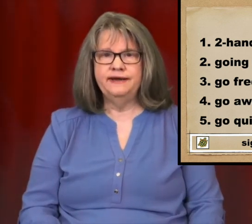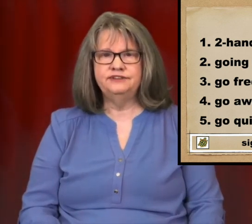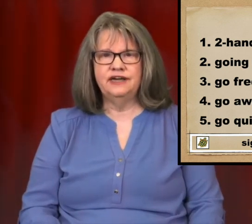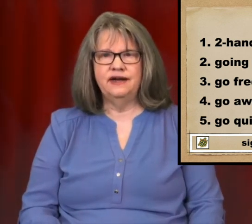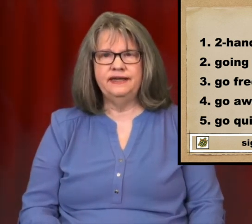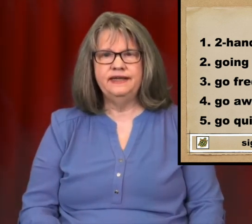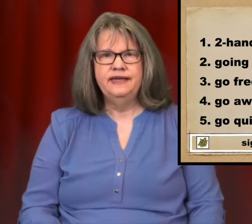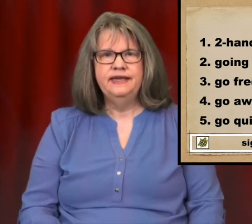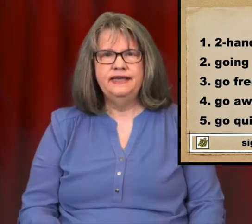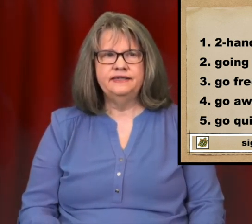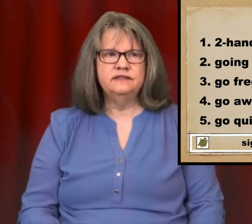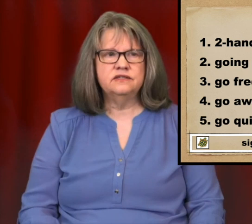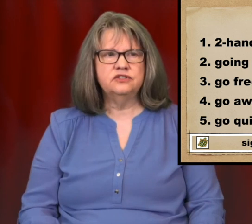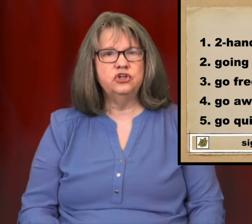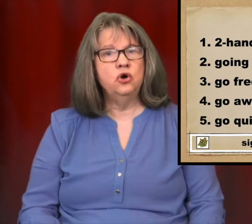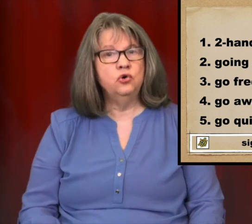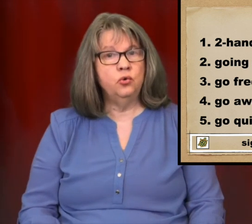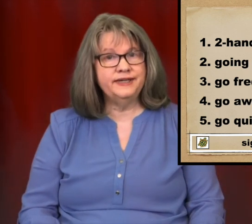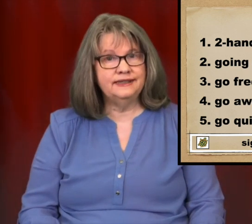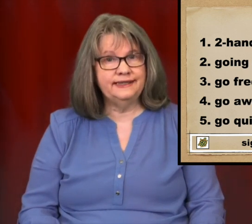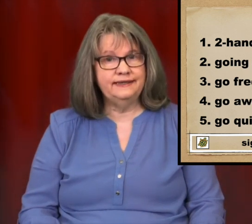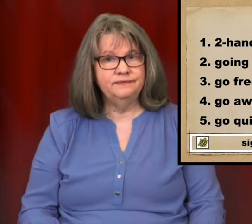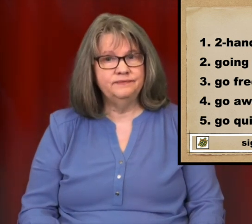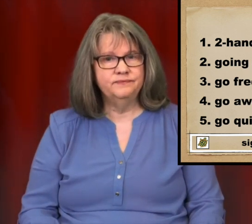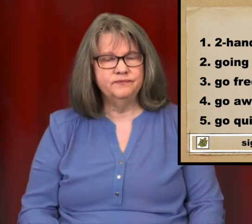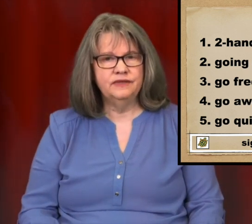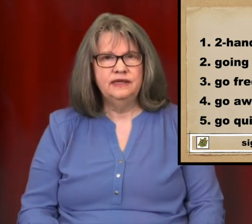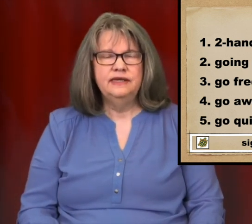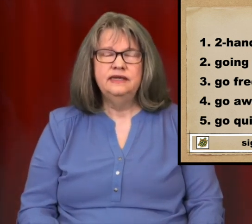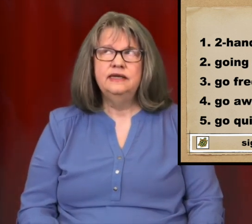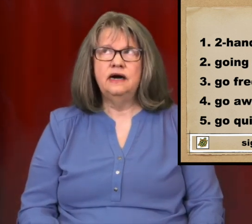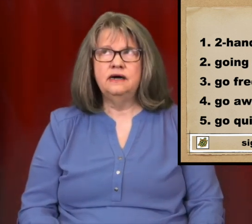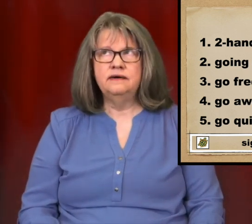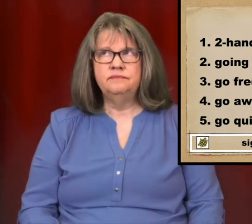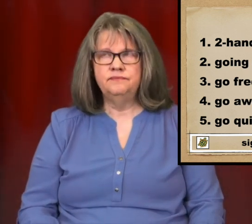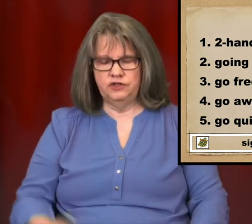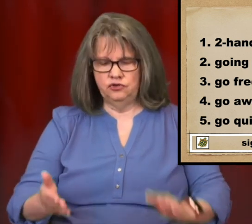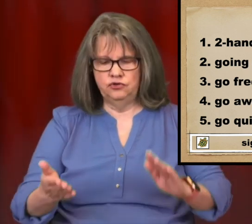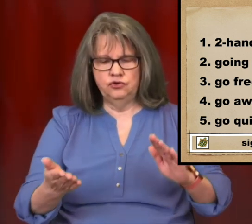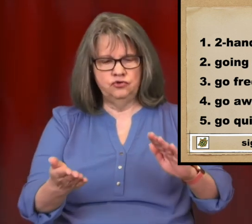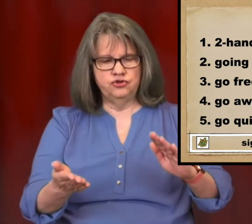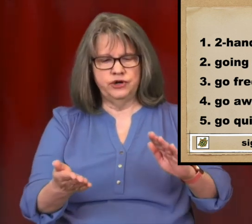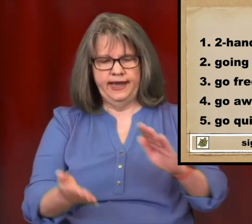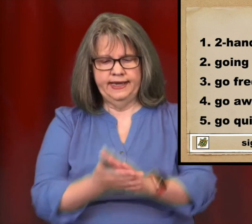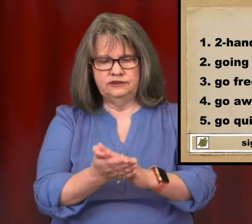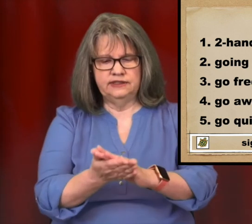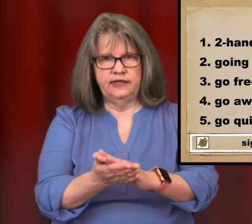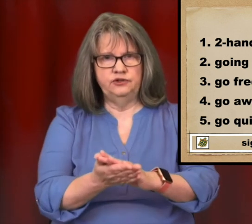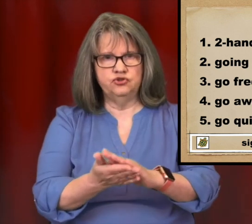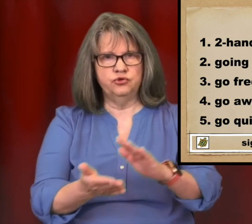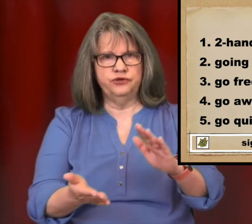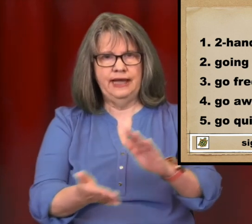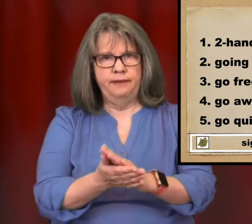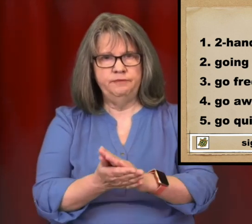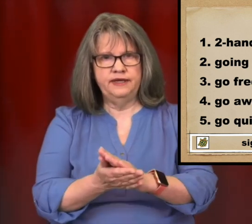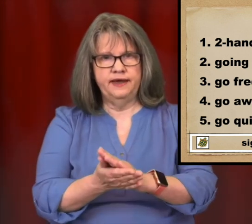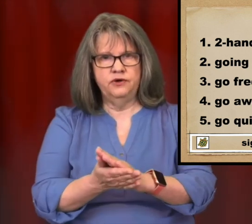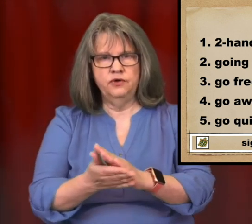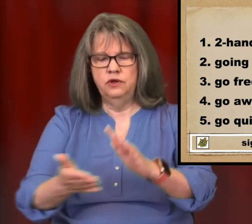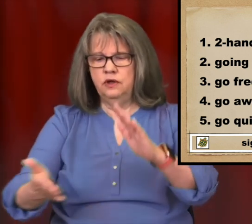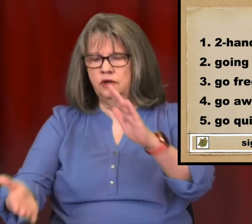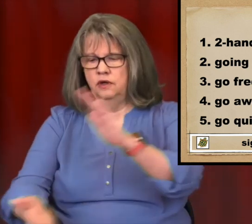signing is to go quickly. Umm, You use your hands and you sort of clap them together,